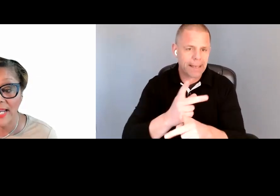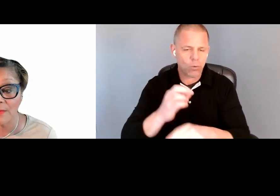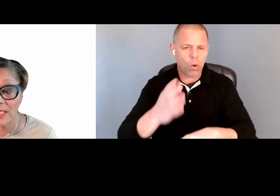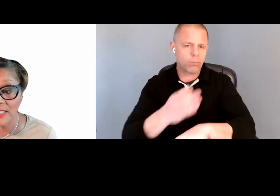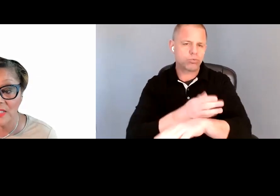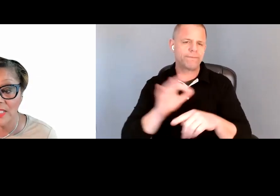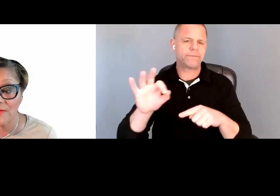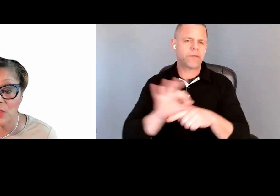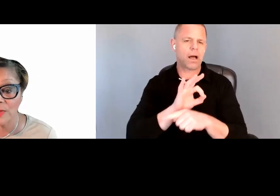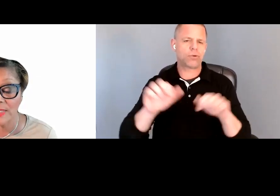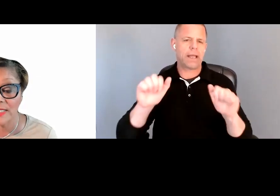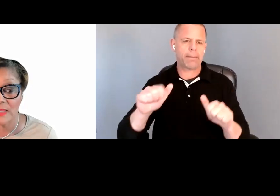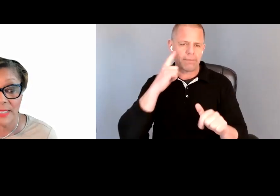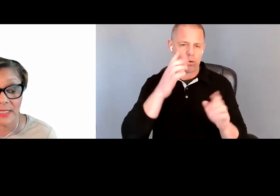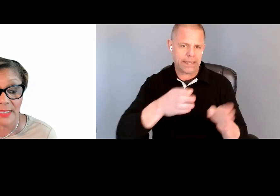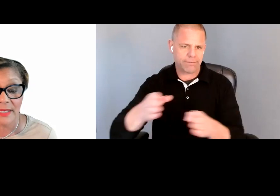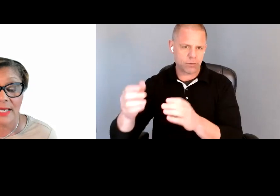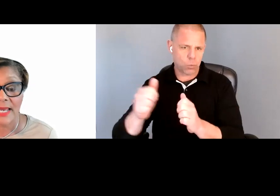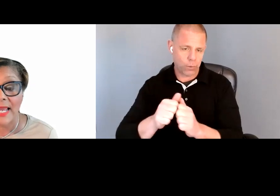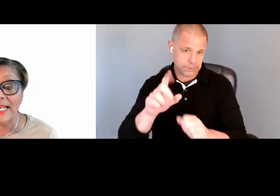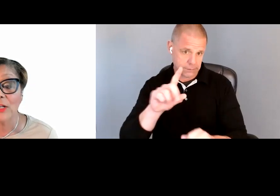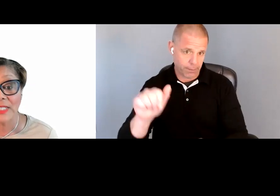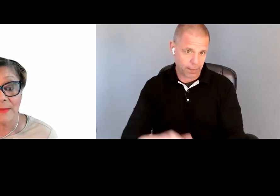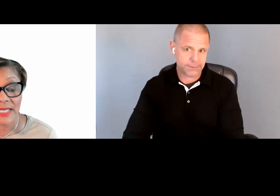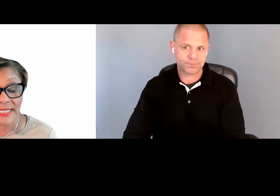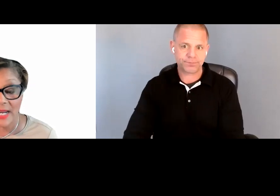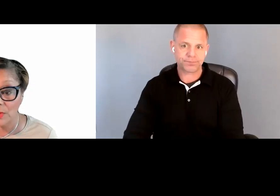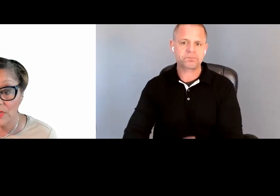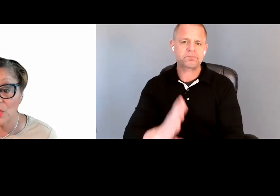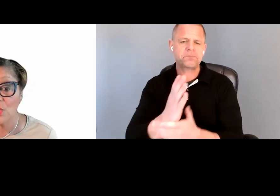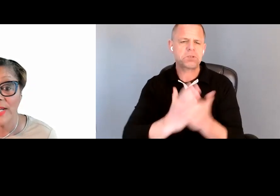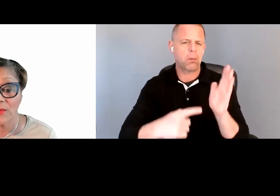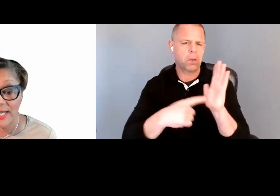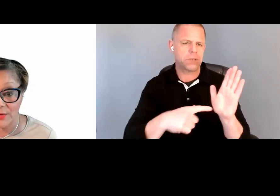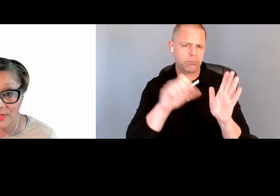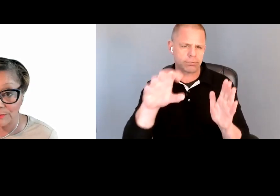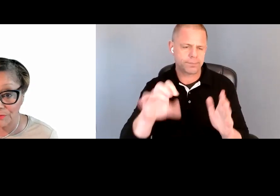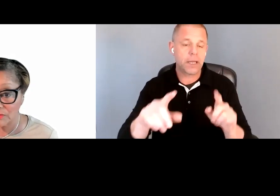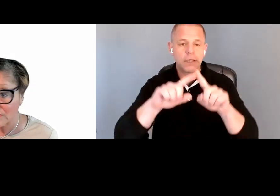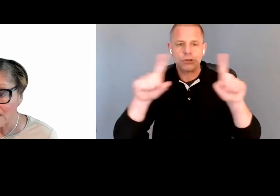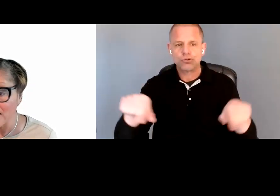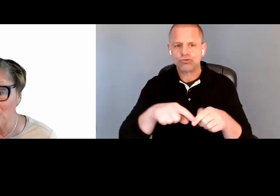capabilities of individuals with disabilities and here are some examples: Screen readers,